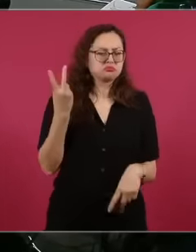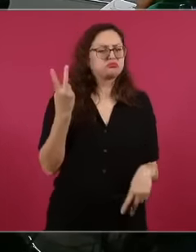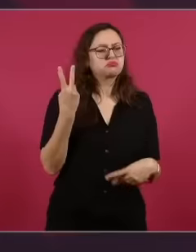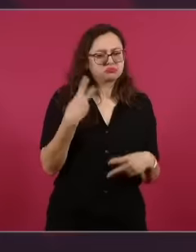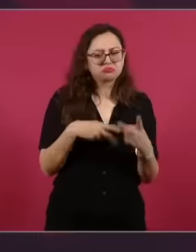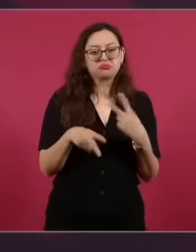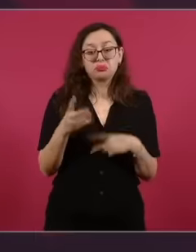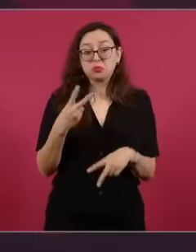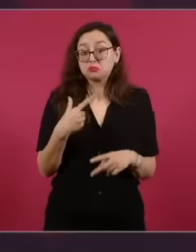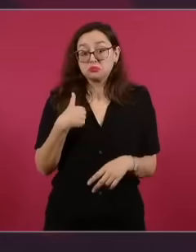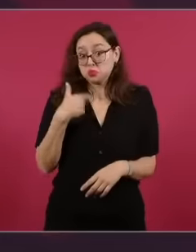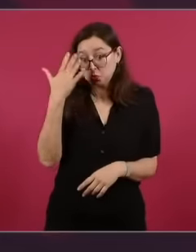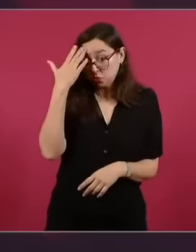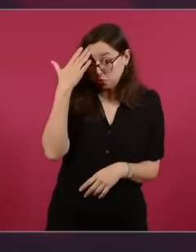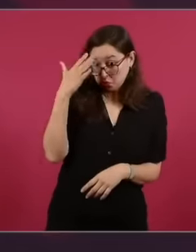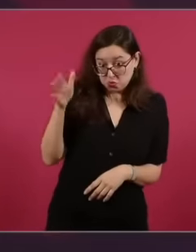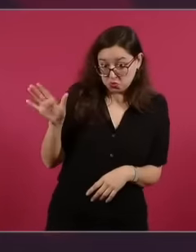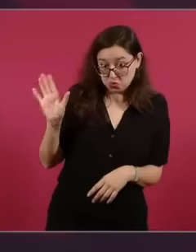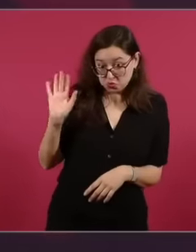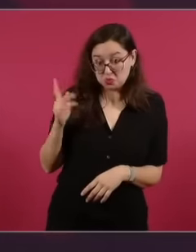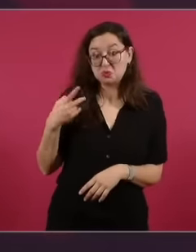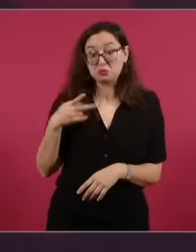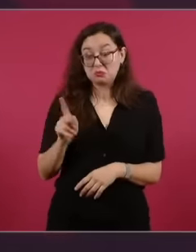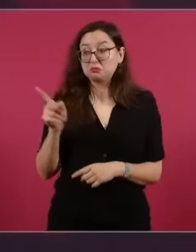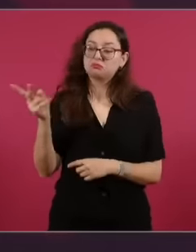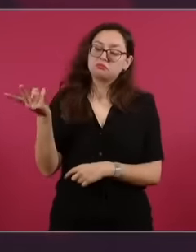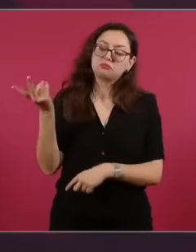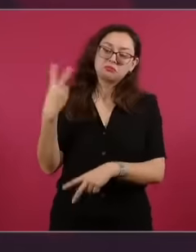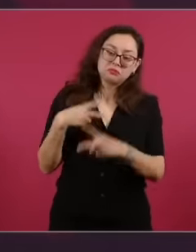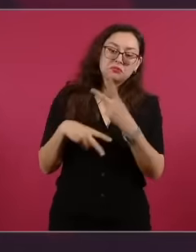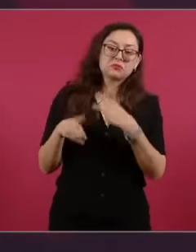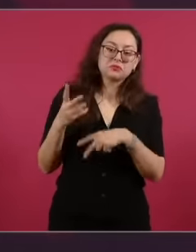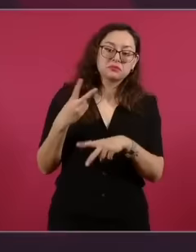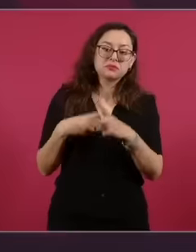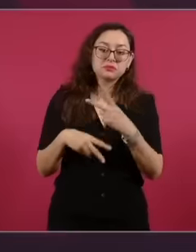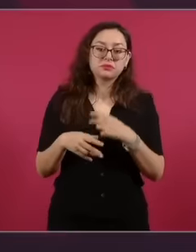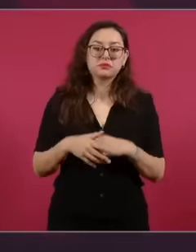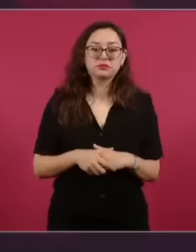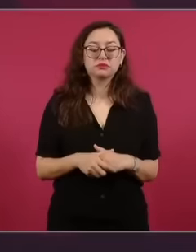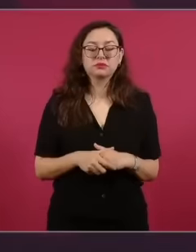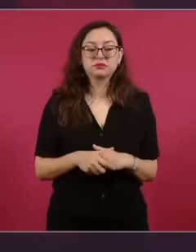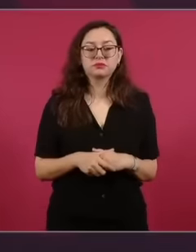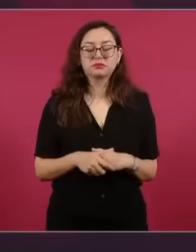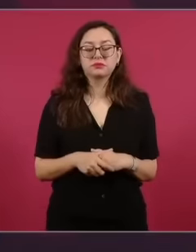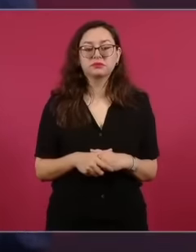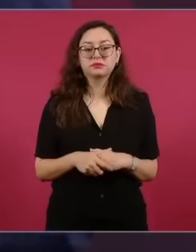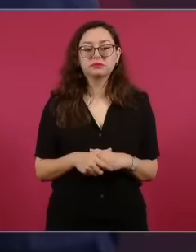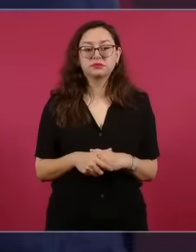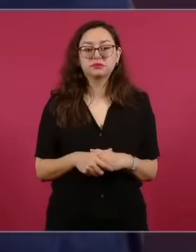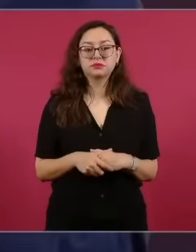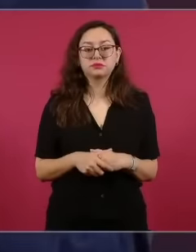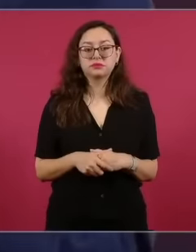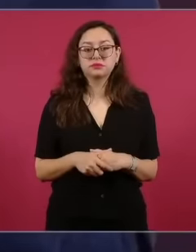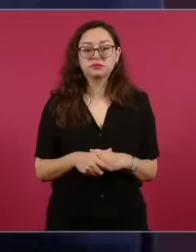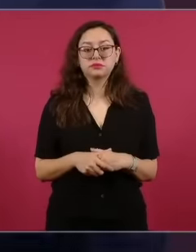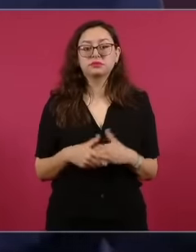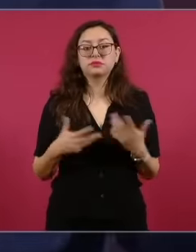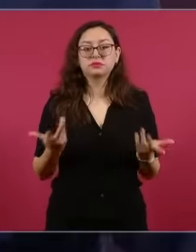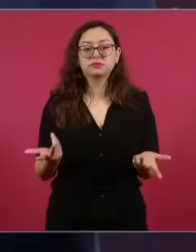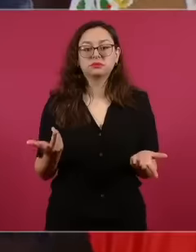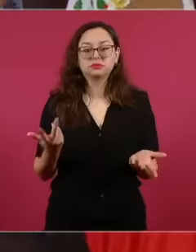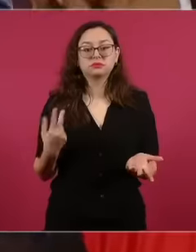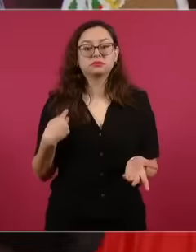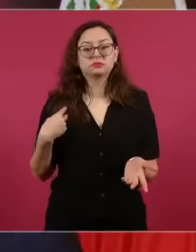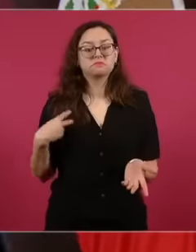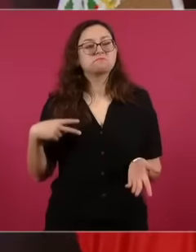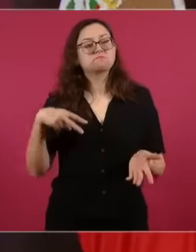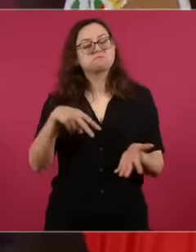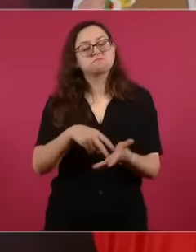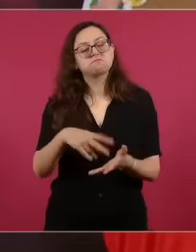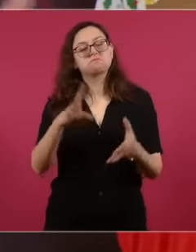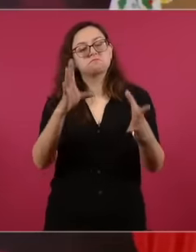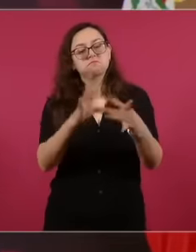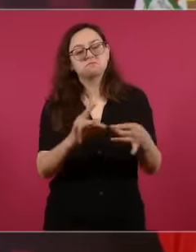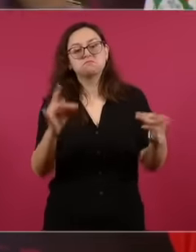know but one of my deep throats tells me that he exposes and says well they are